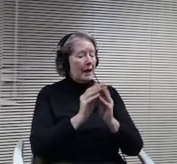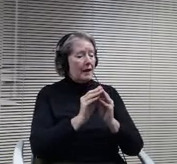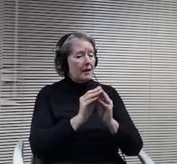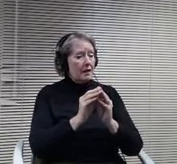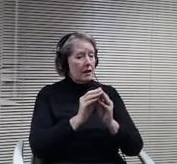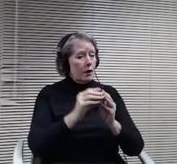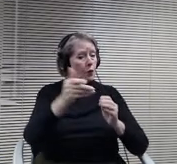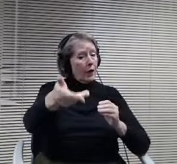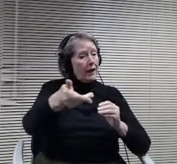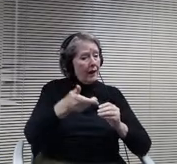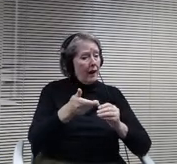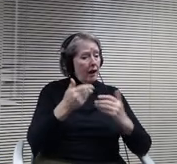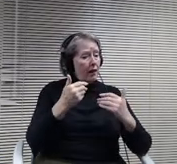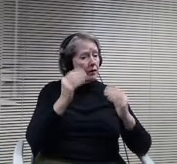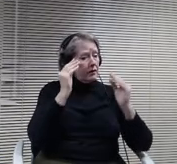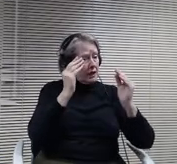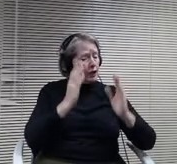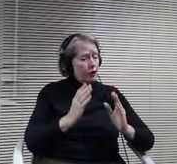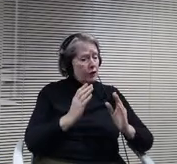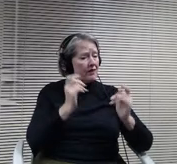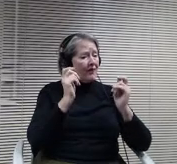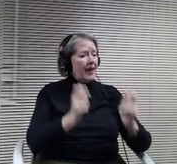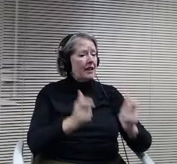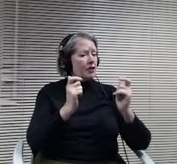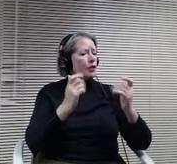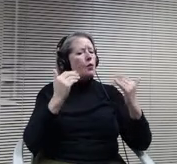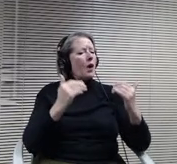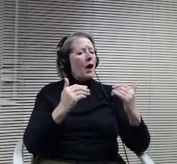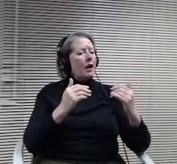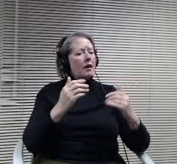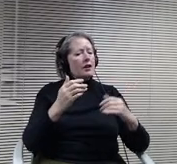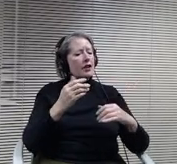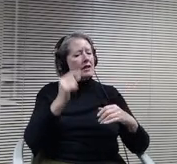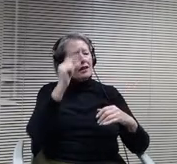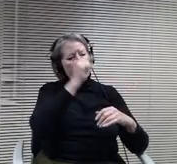because they can just hop onto their meeting with that. So those are some things that we're